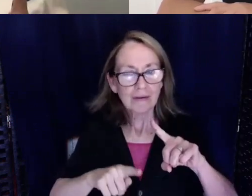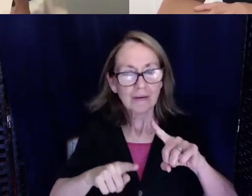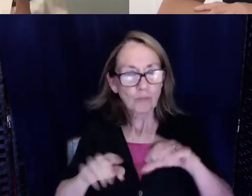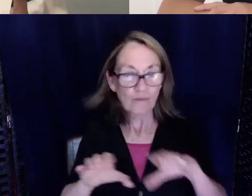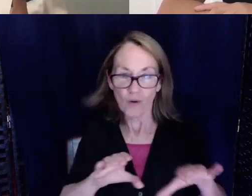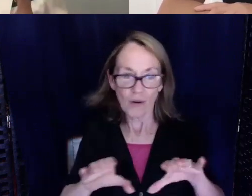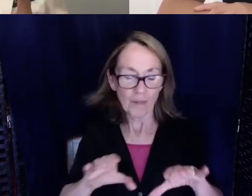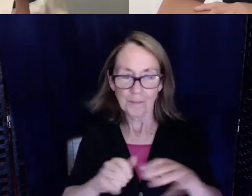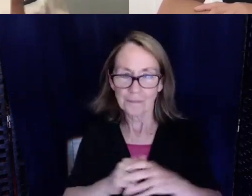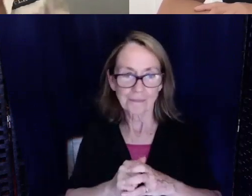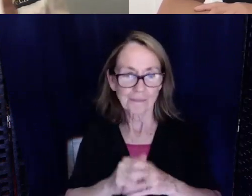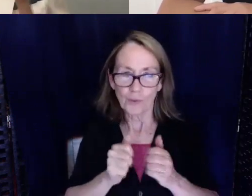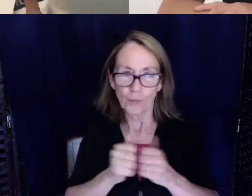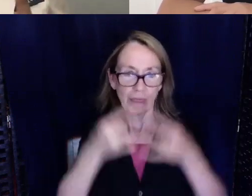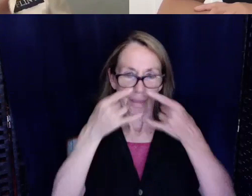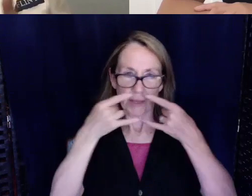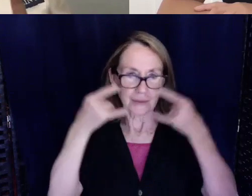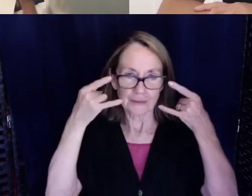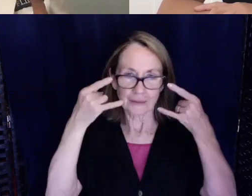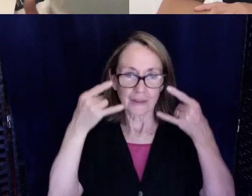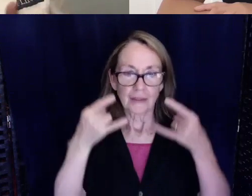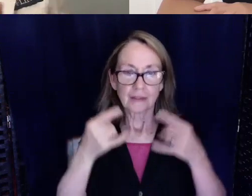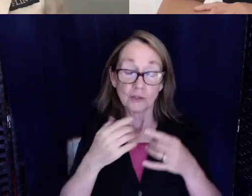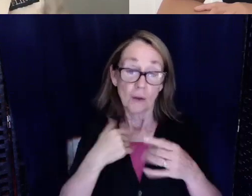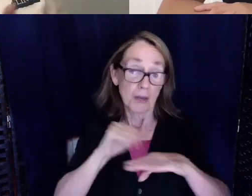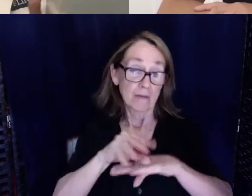So my best advice is just to stay positive.